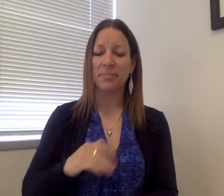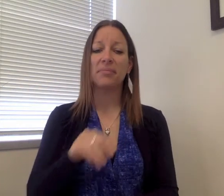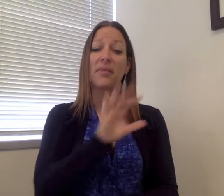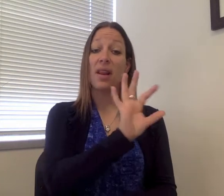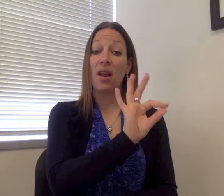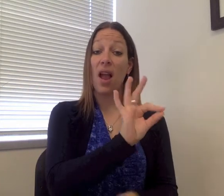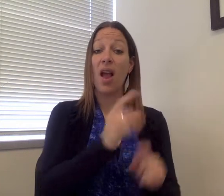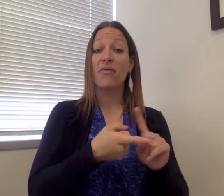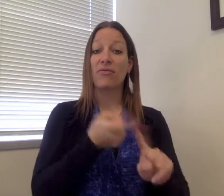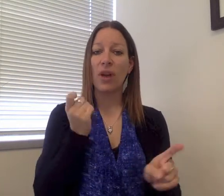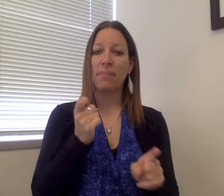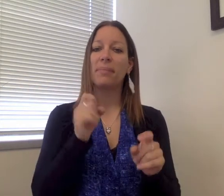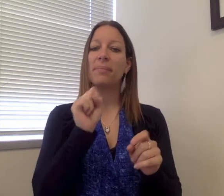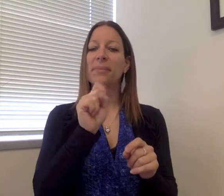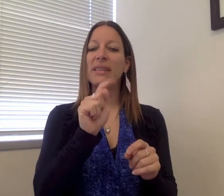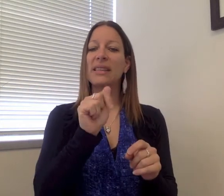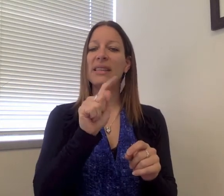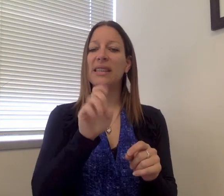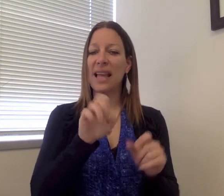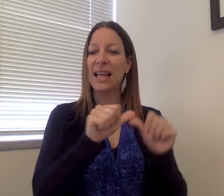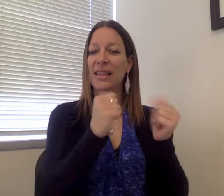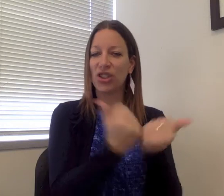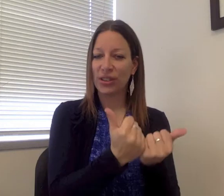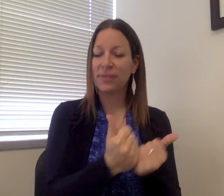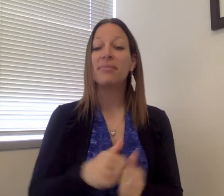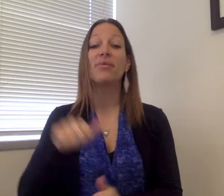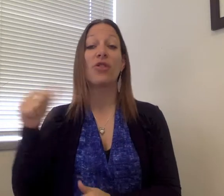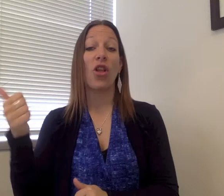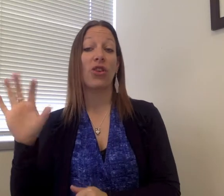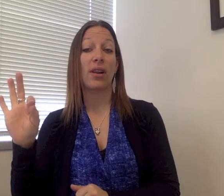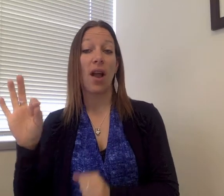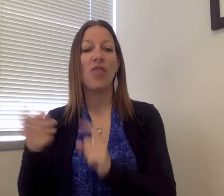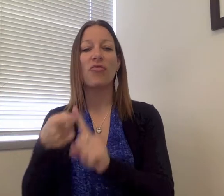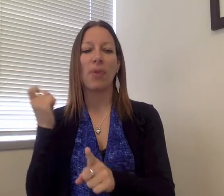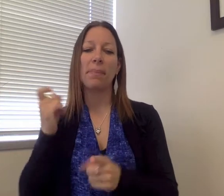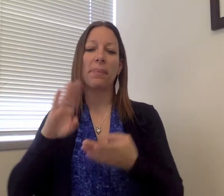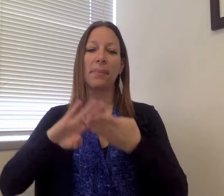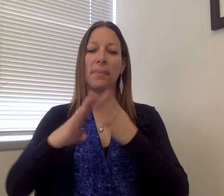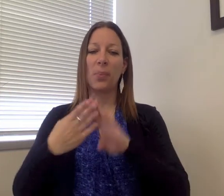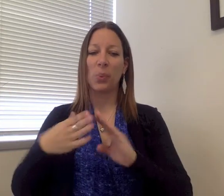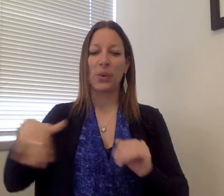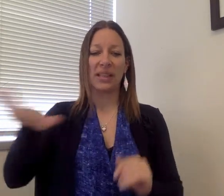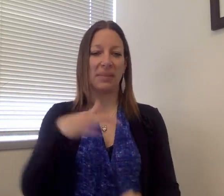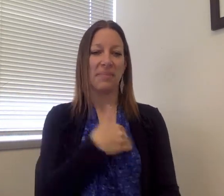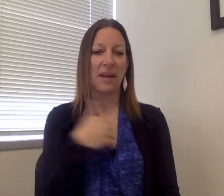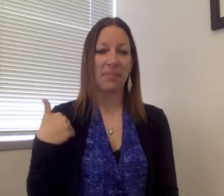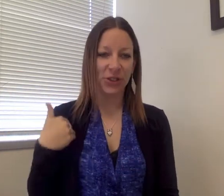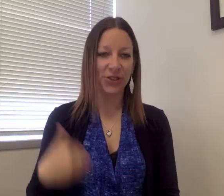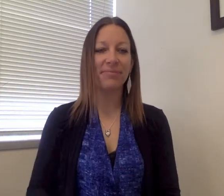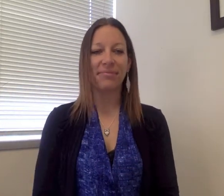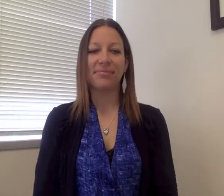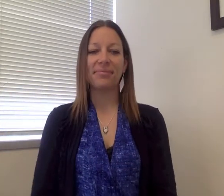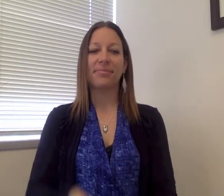members on the board, 9 are from state agencies and the other members are from the community.